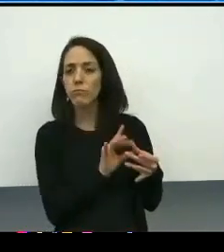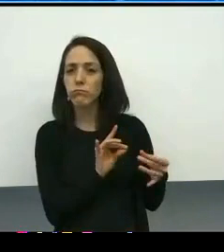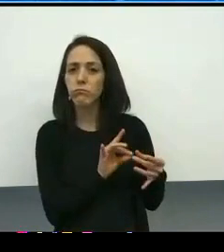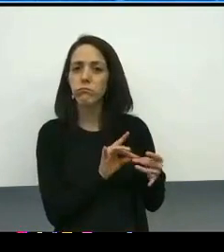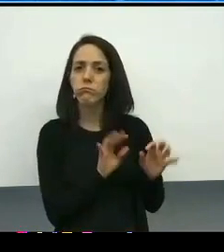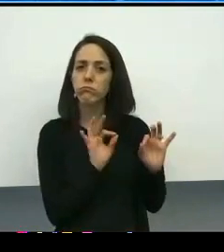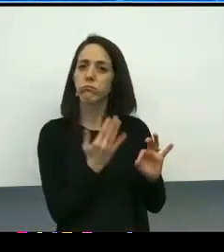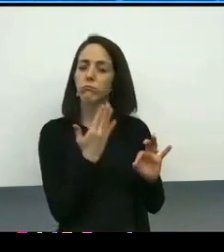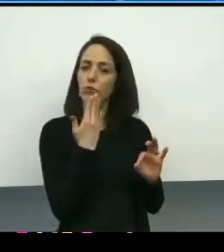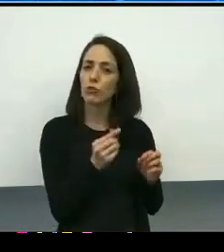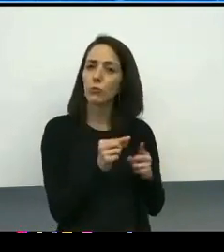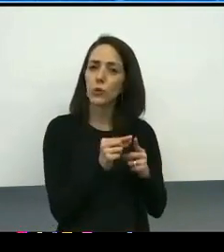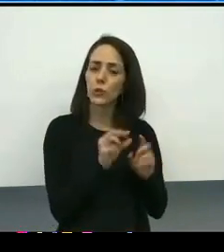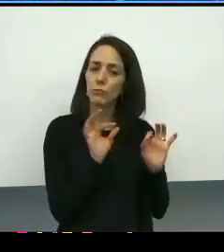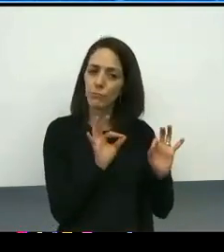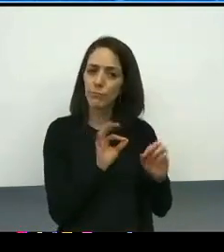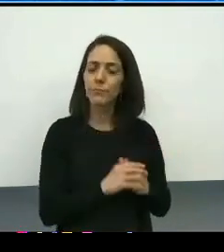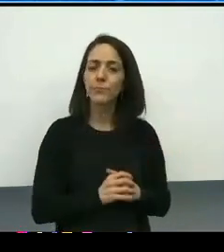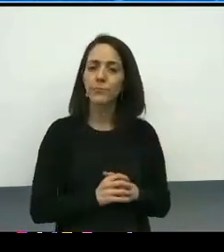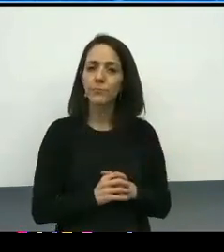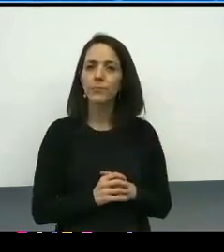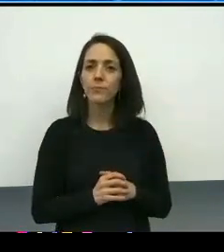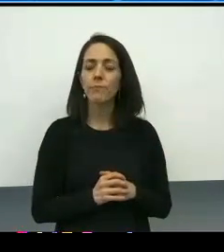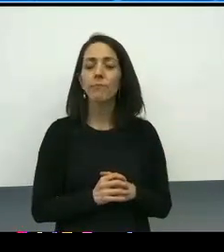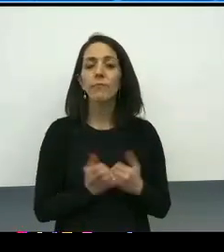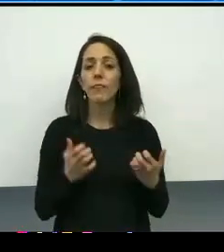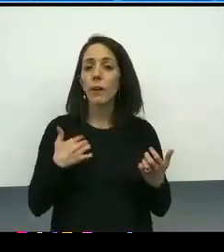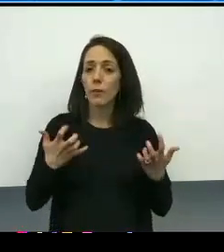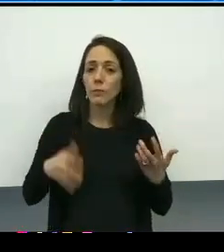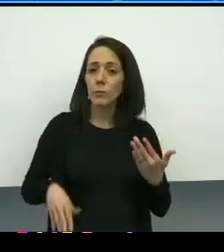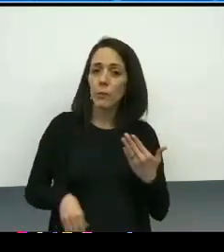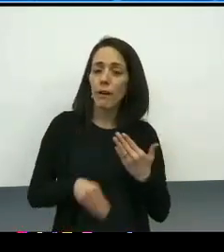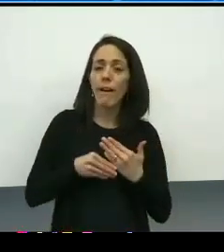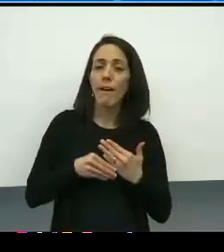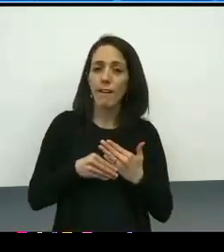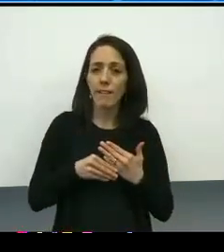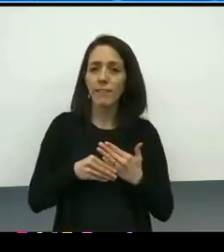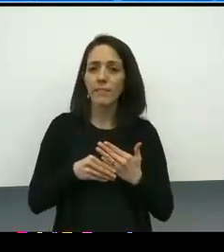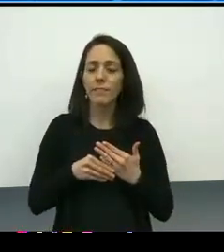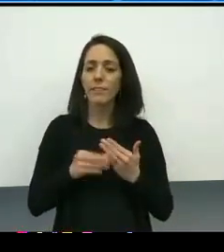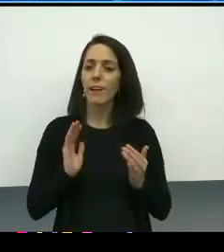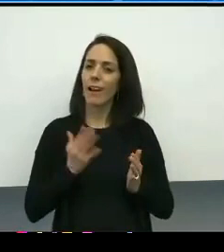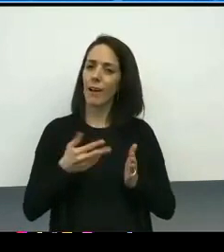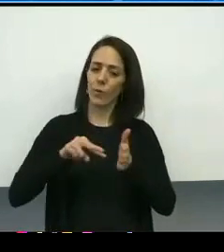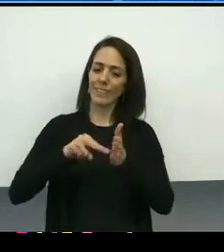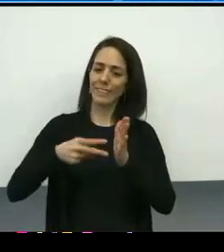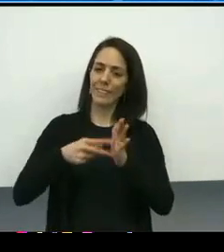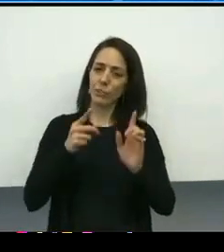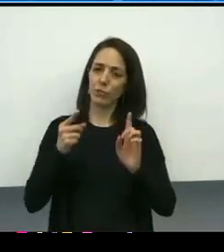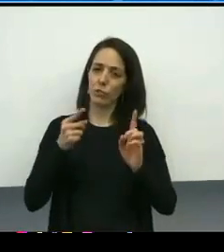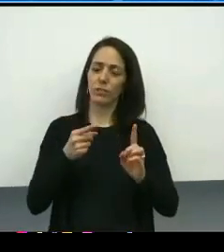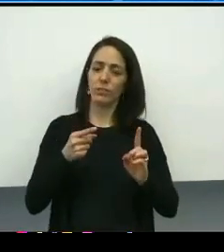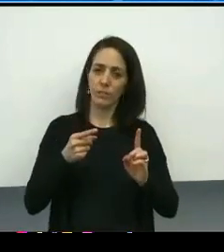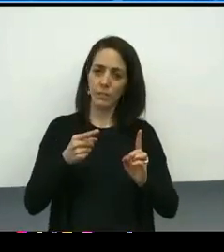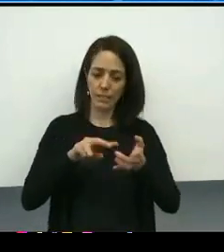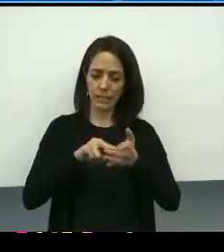And I would add to that, as you speak to that tension, and tension in any growth process by nature